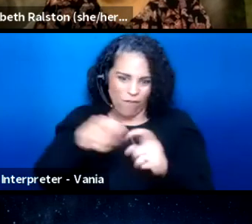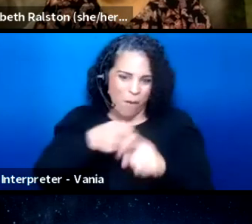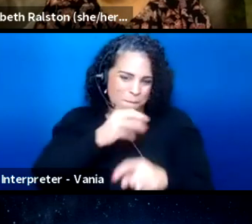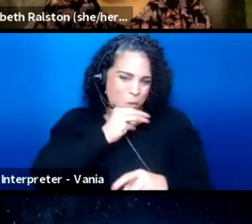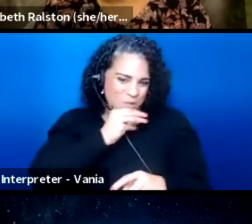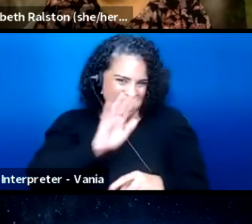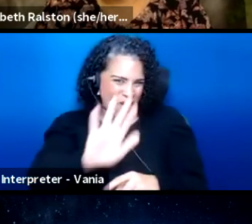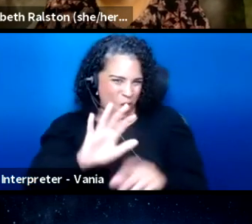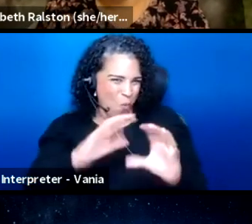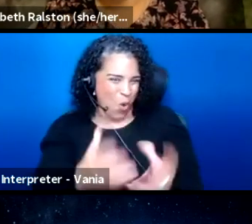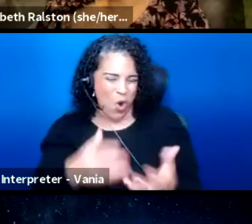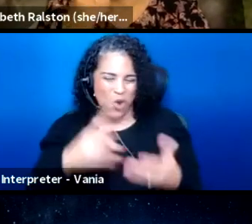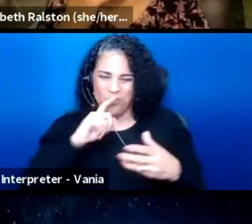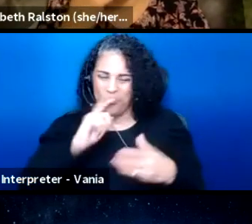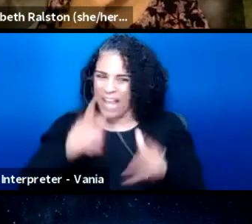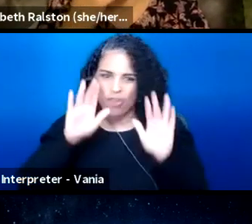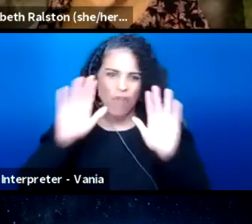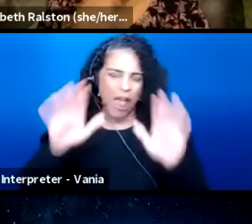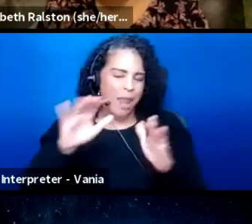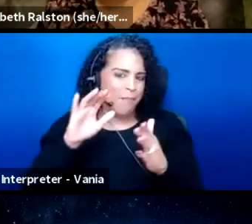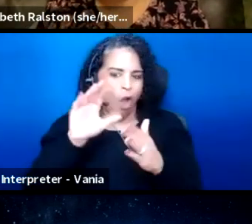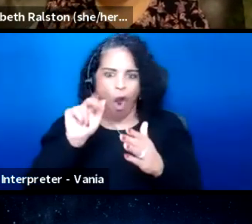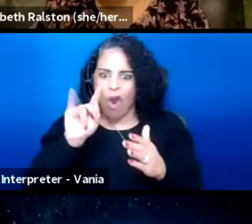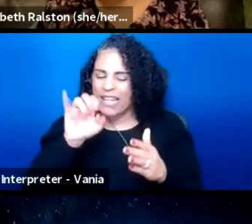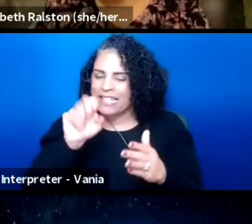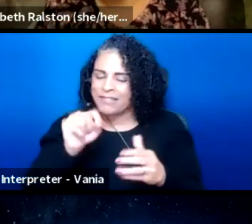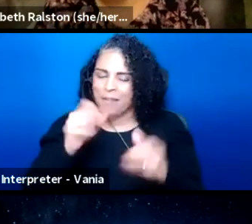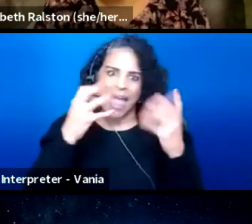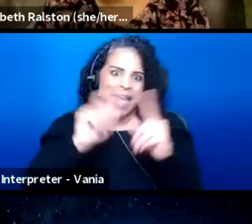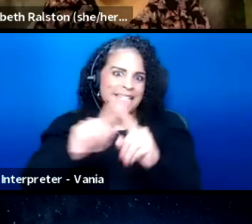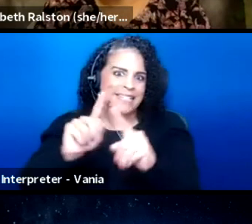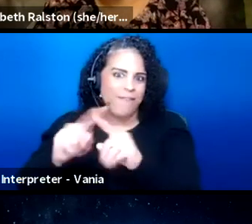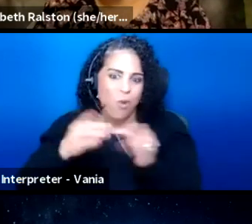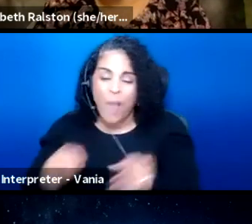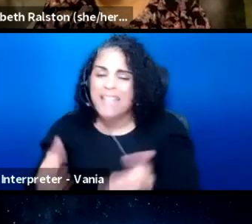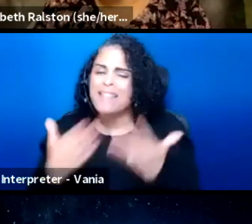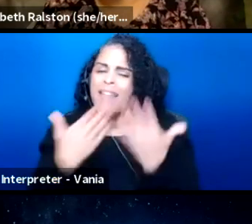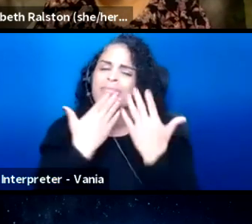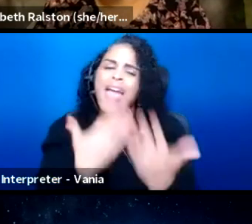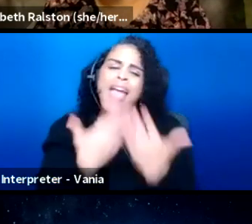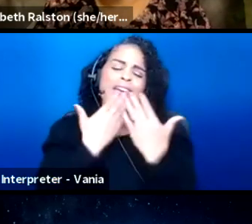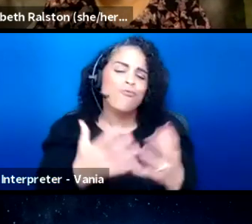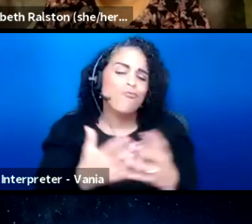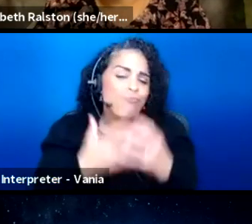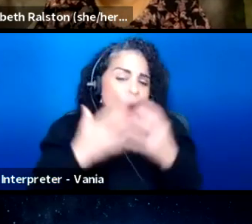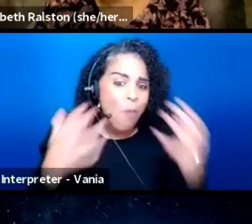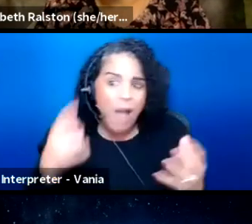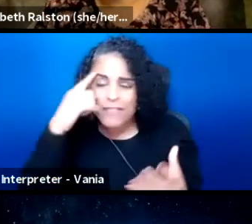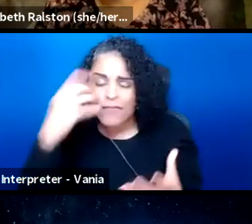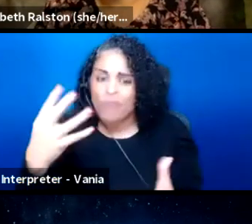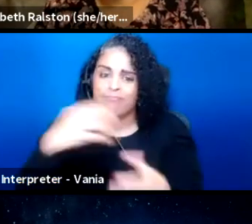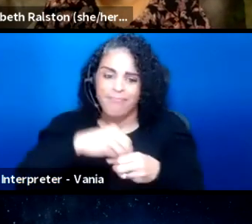and incredible artists in so many different ways. Thank you so, so much for being a part of this panel.